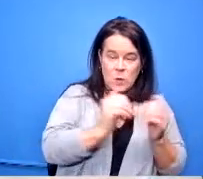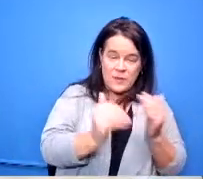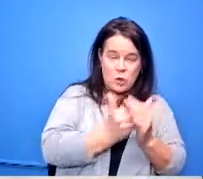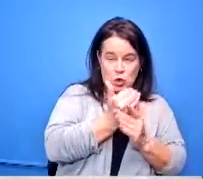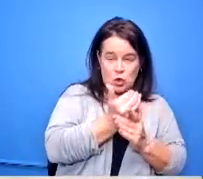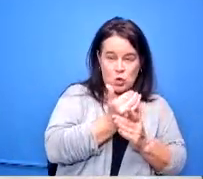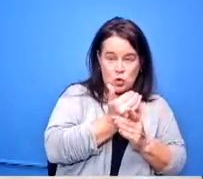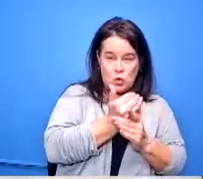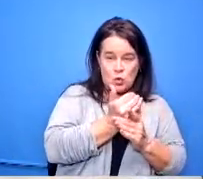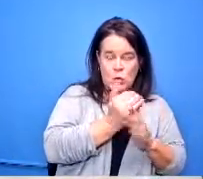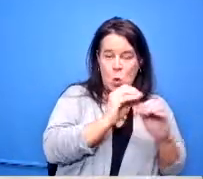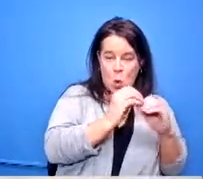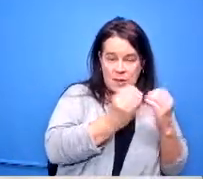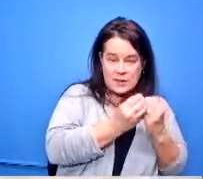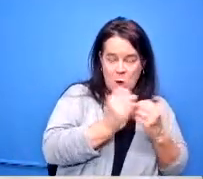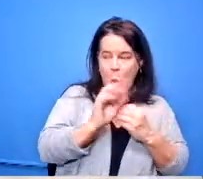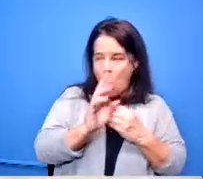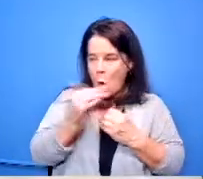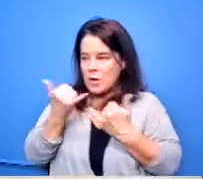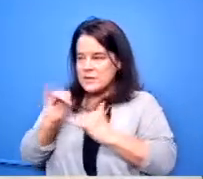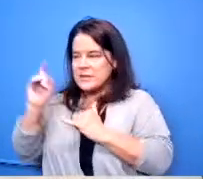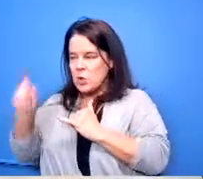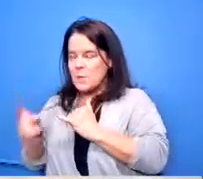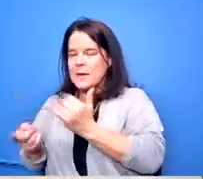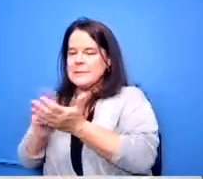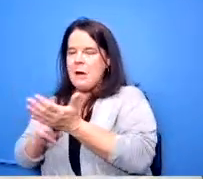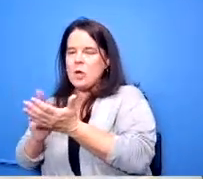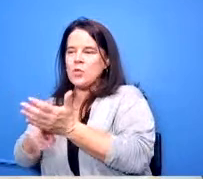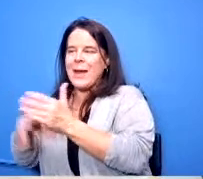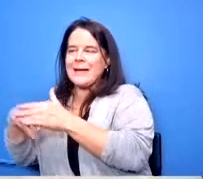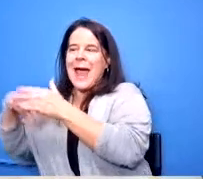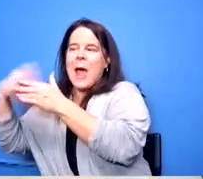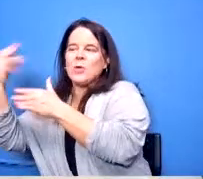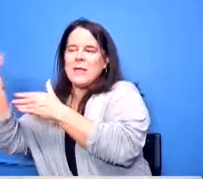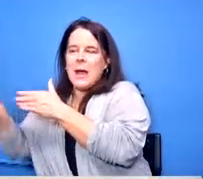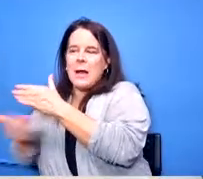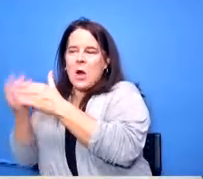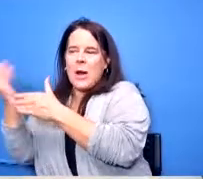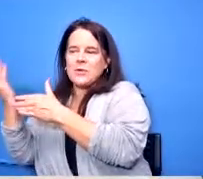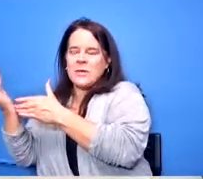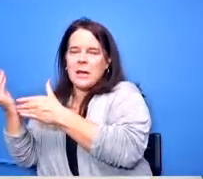if we still need to contract our services out so they i'll have an answer for you by